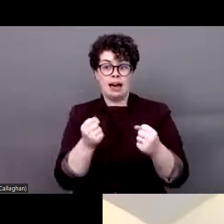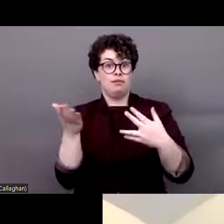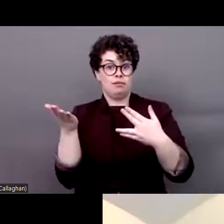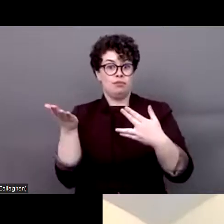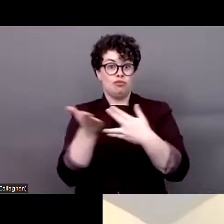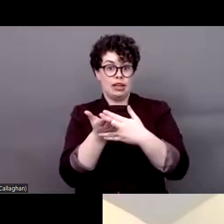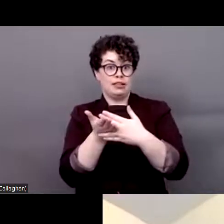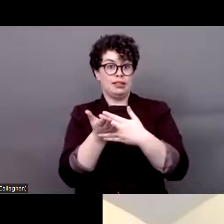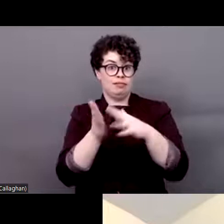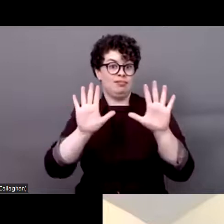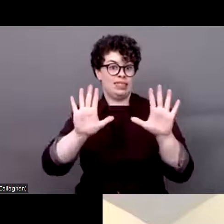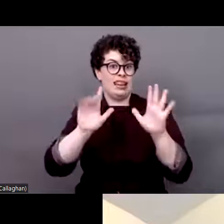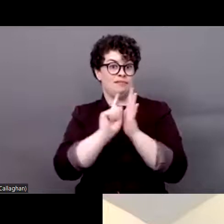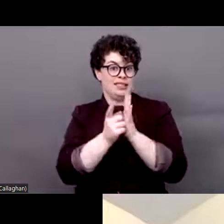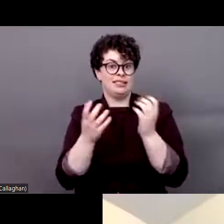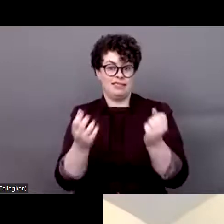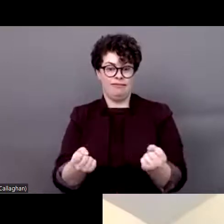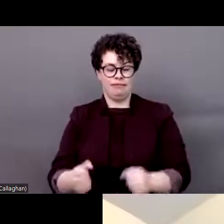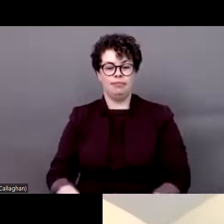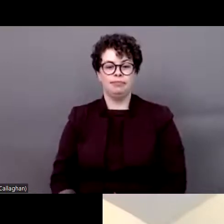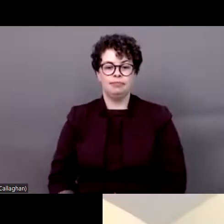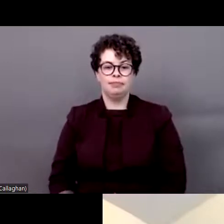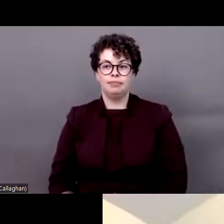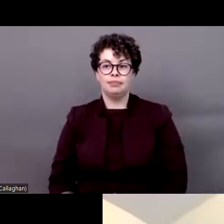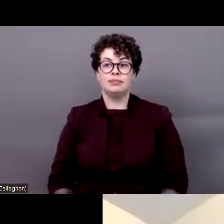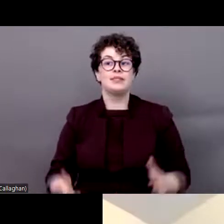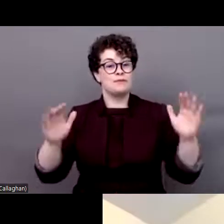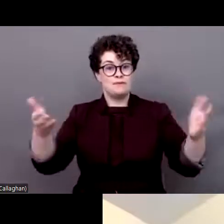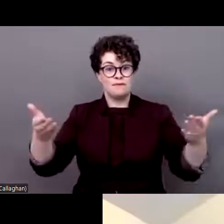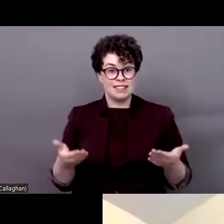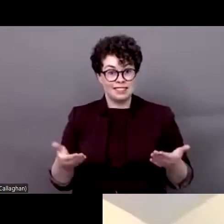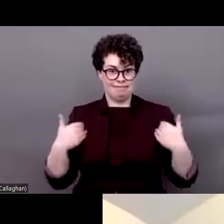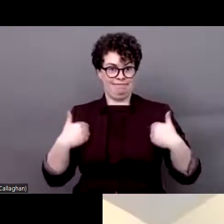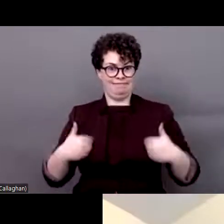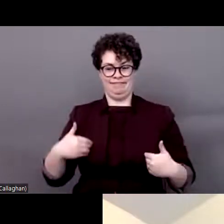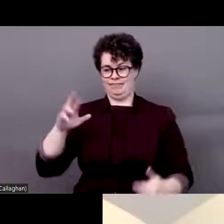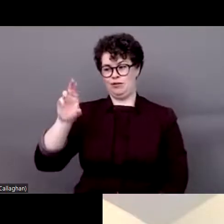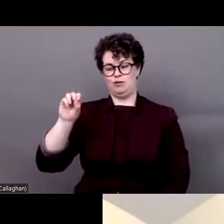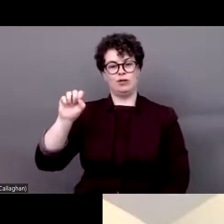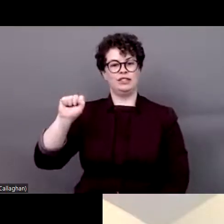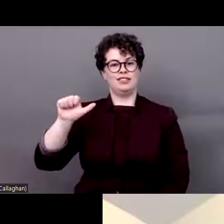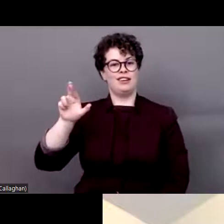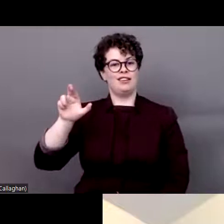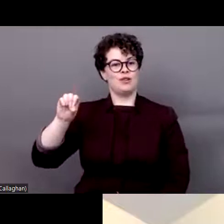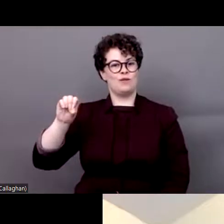Welcome, everyone, again. My name is. >> ROSÁRIO GALARZA: * on behalf